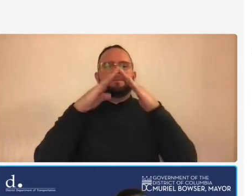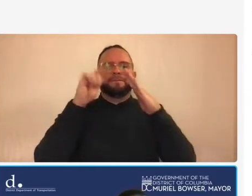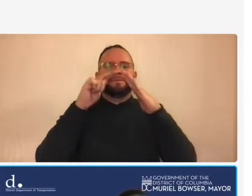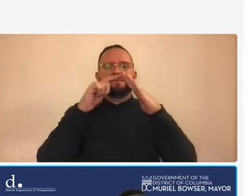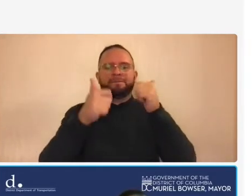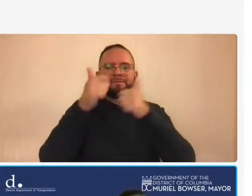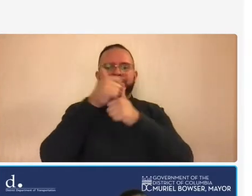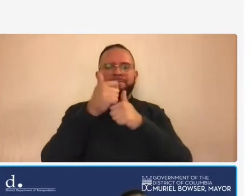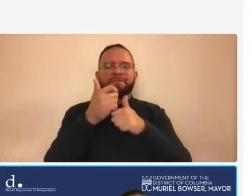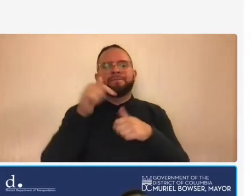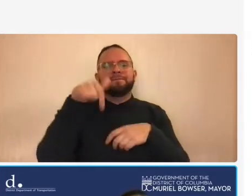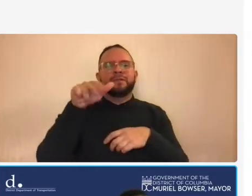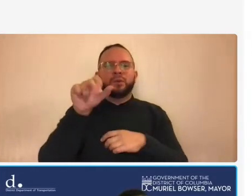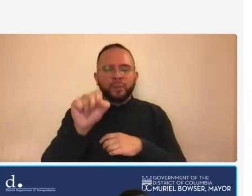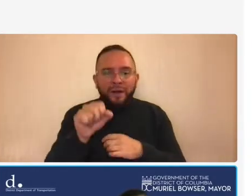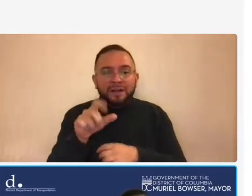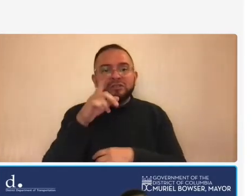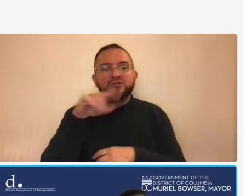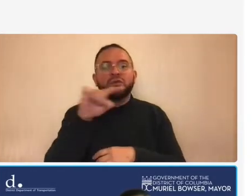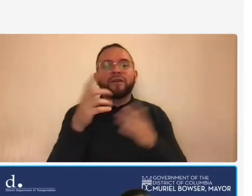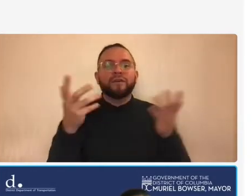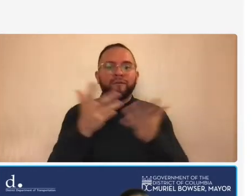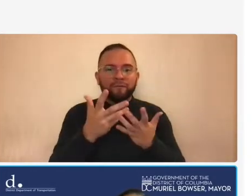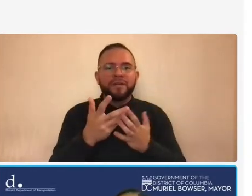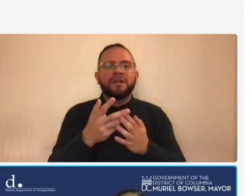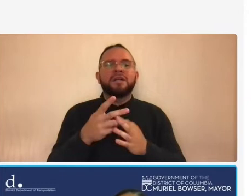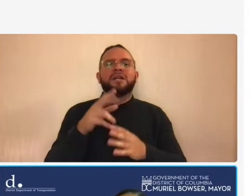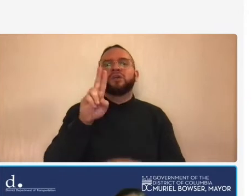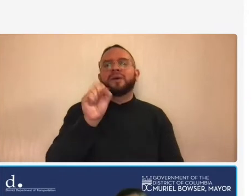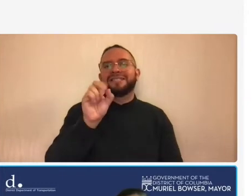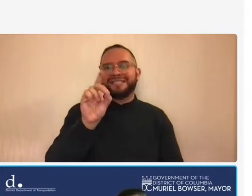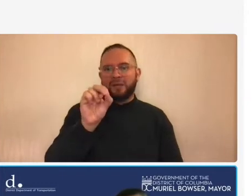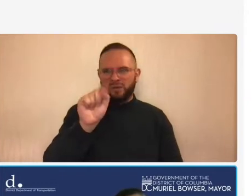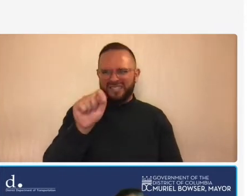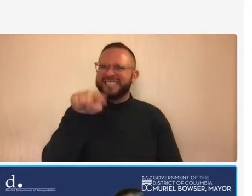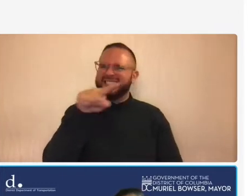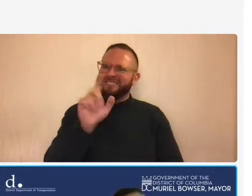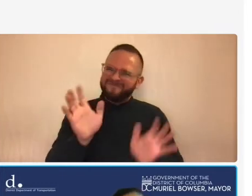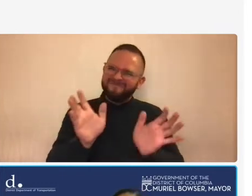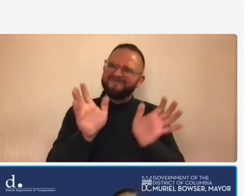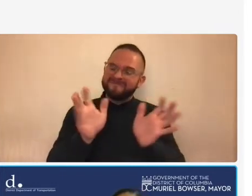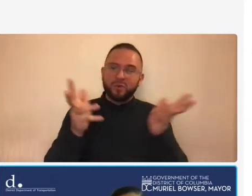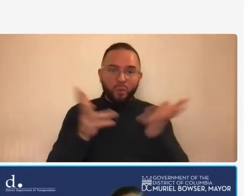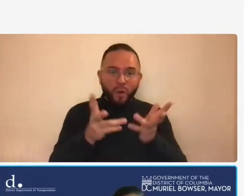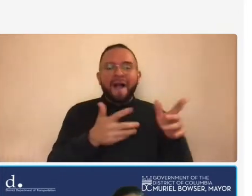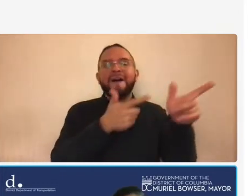so they advance the mission of the usdot which is to ensure fast safe efficient accessible and